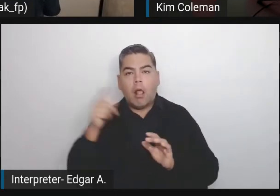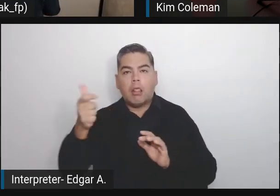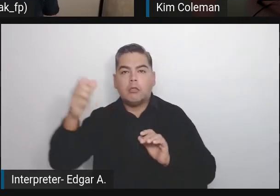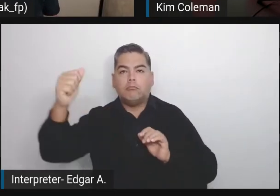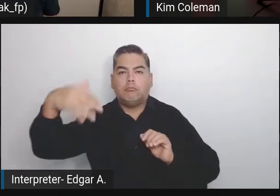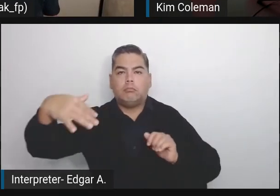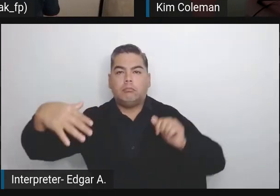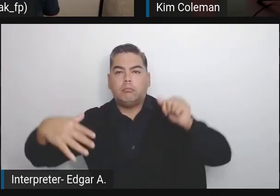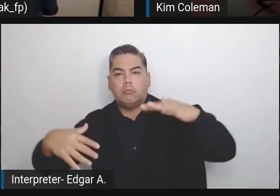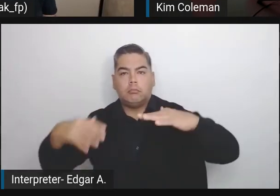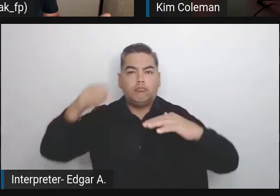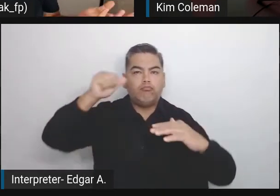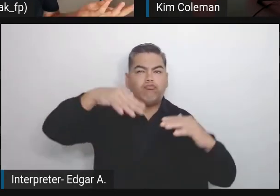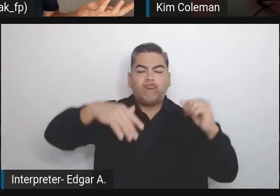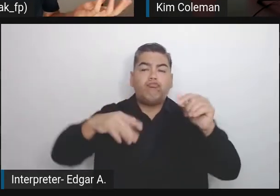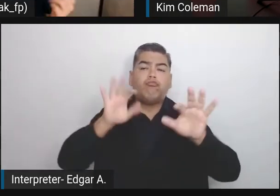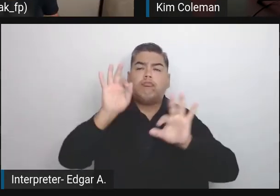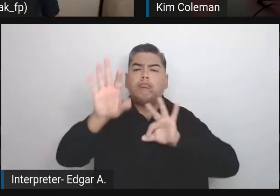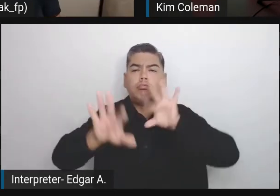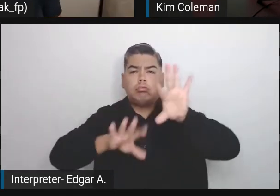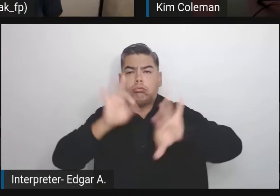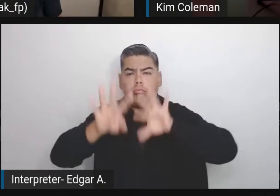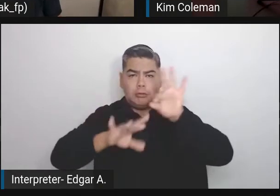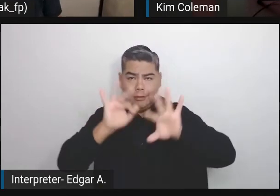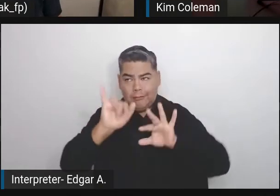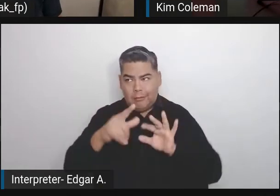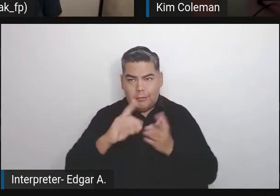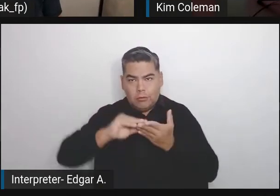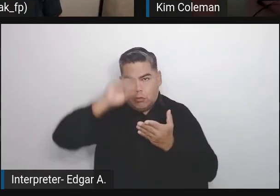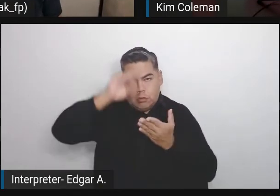that interests you, that's it.